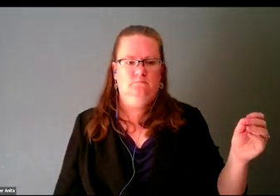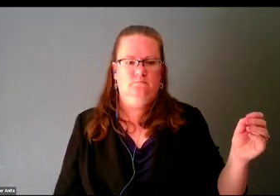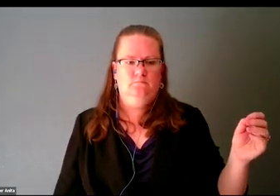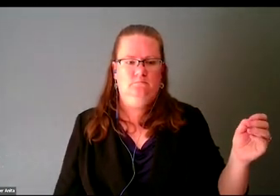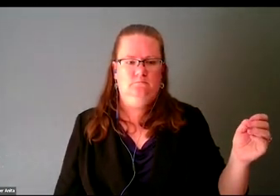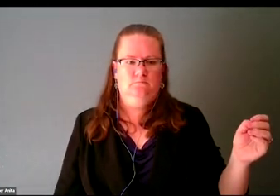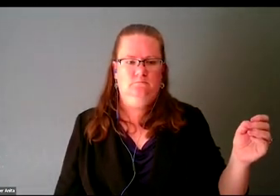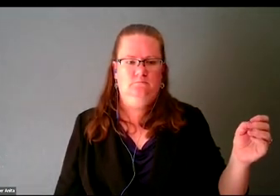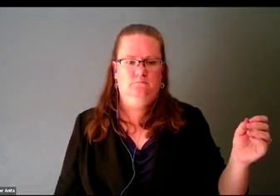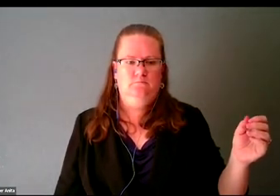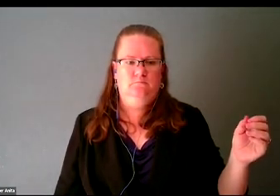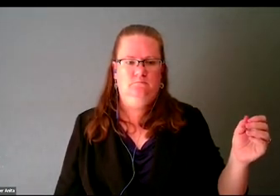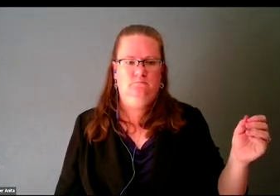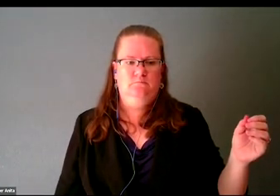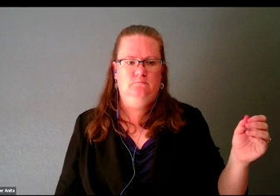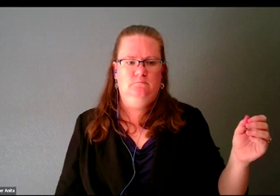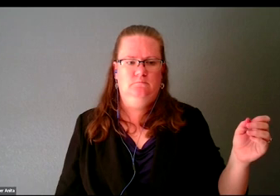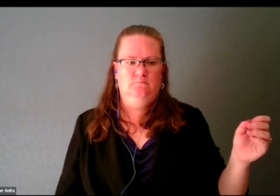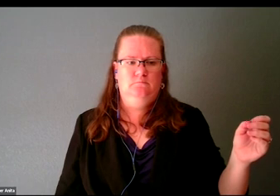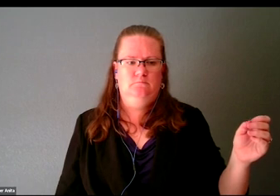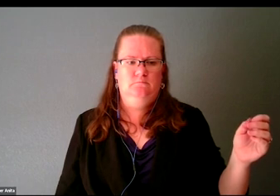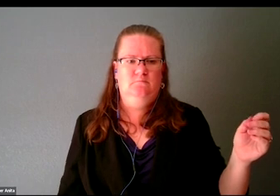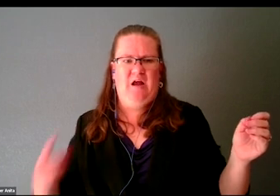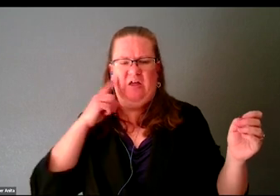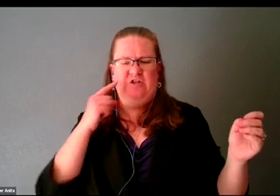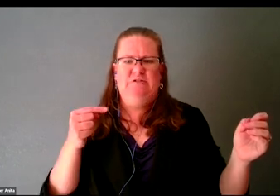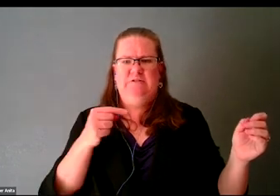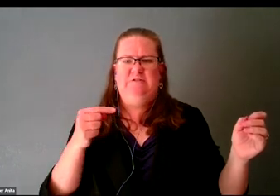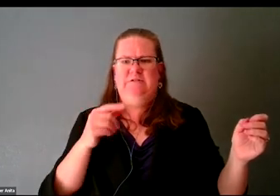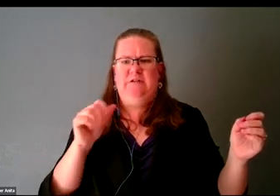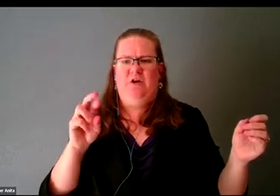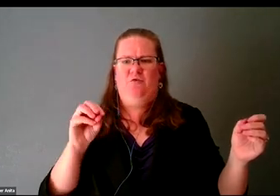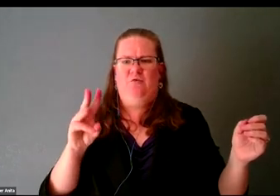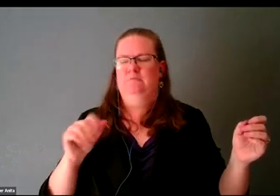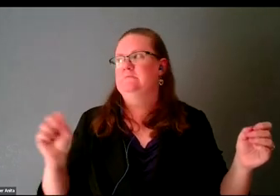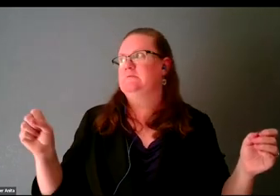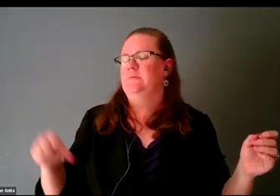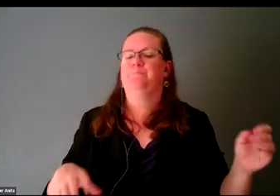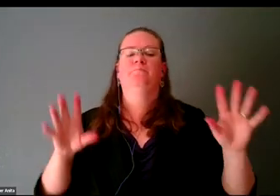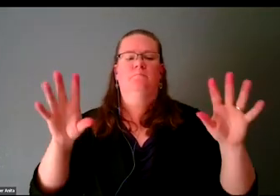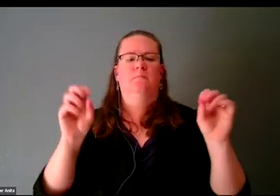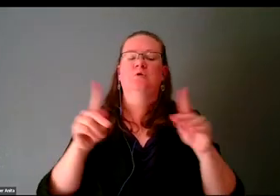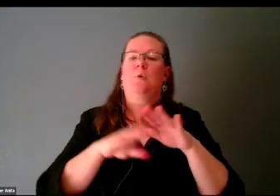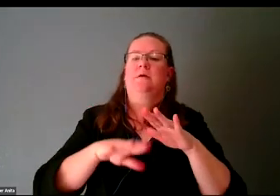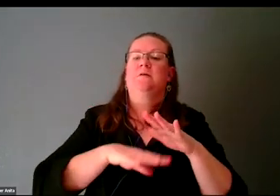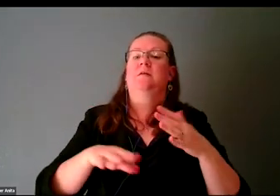I think just hit like the back arrow. [chuckles] Basically what it is, is saying that society